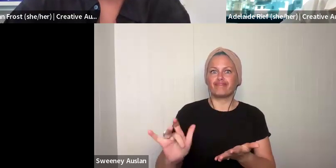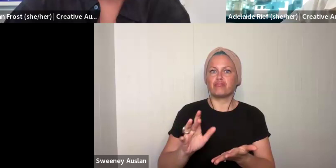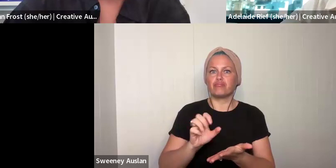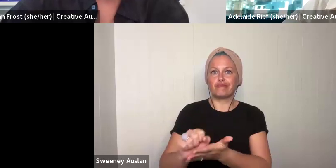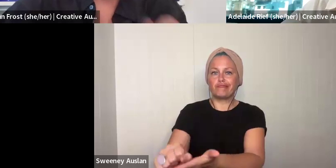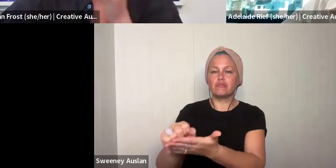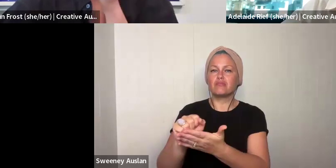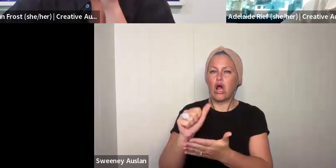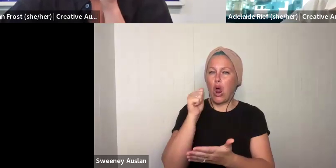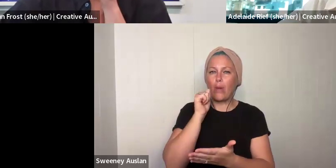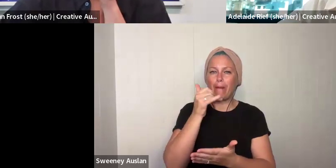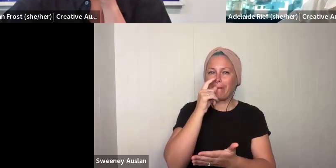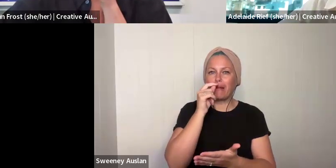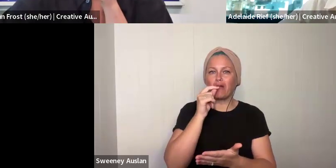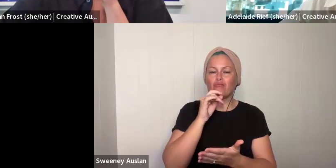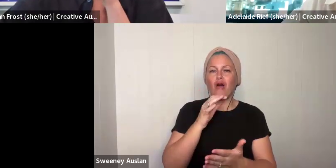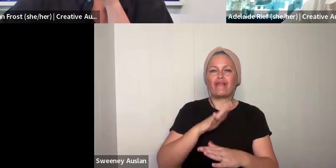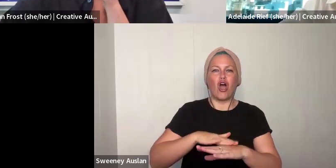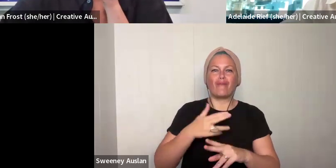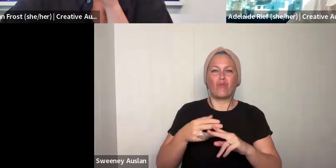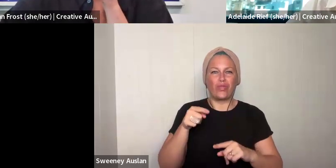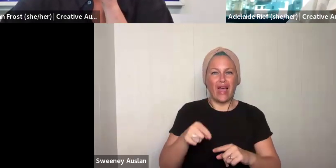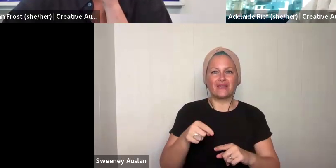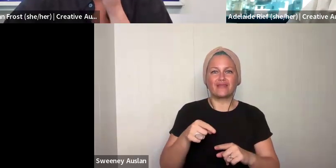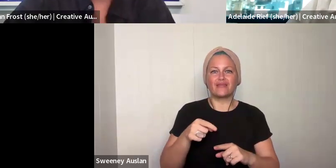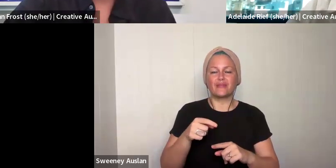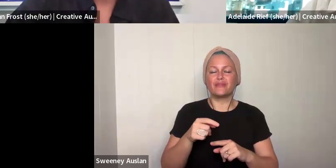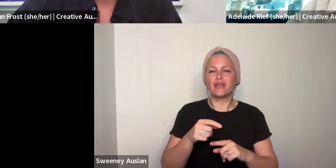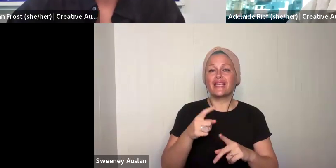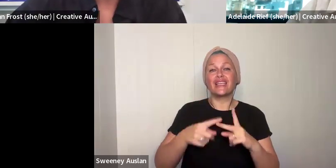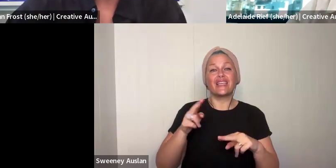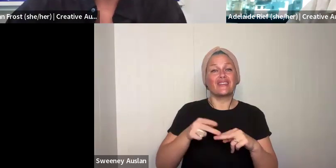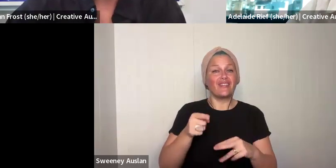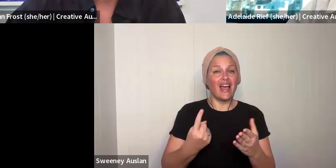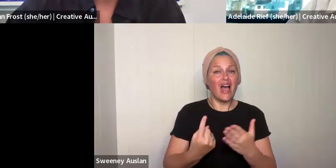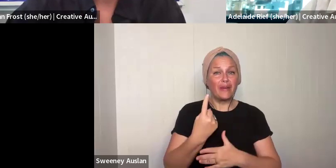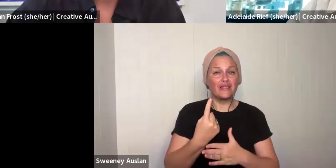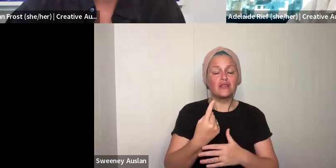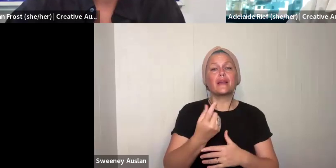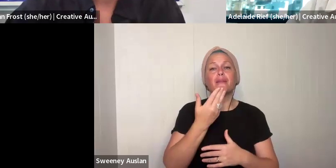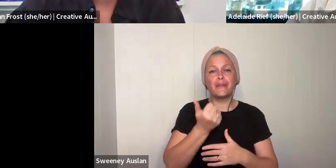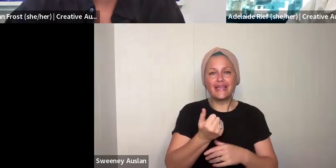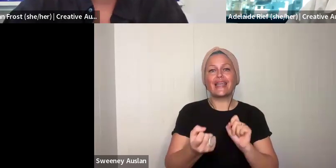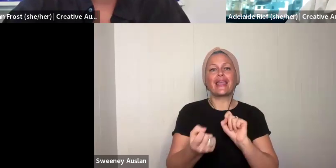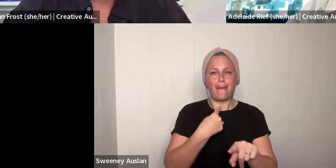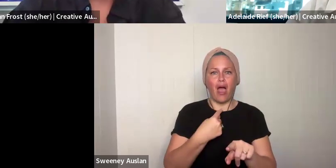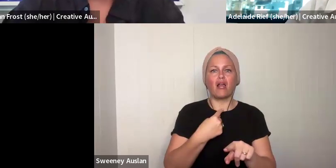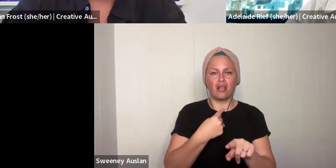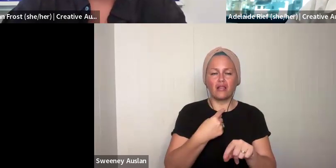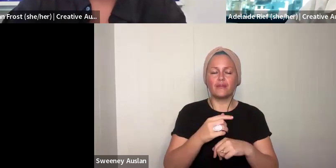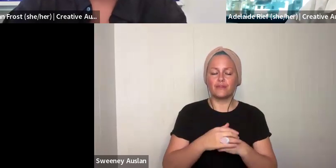answer your questions and book in for individual consultations. Those individual consultations are booking a really quickly. We know that you might